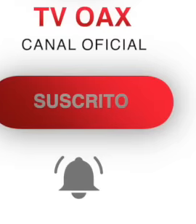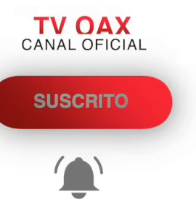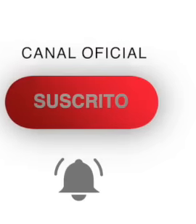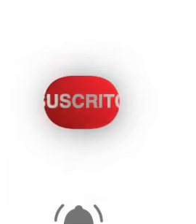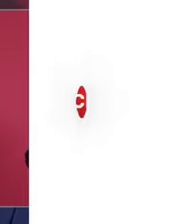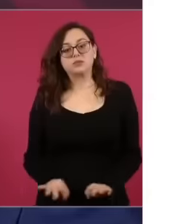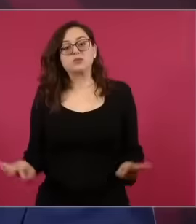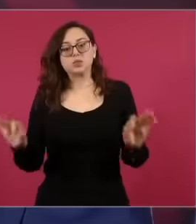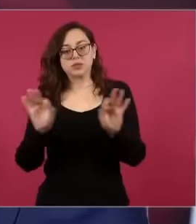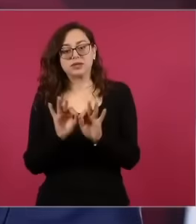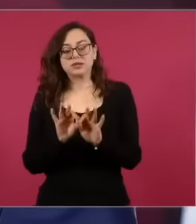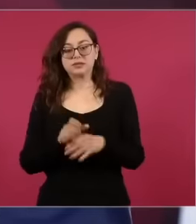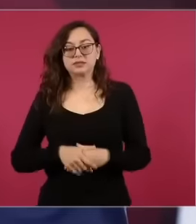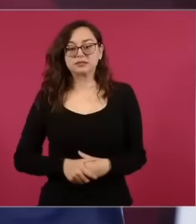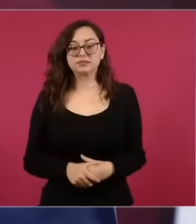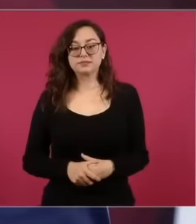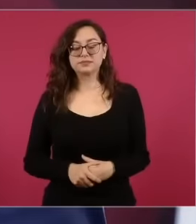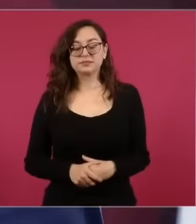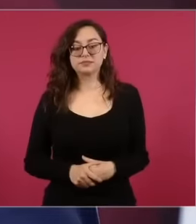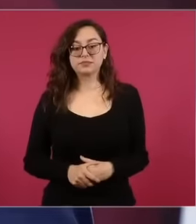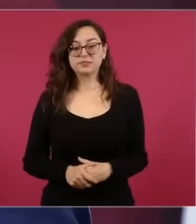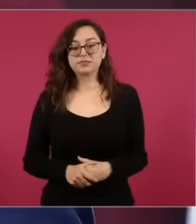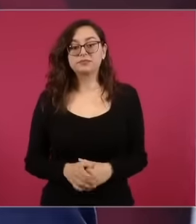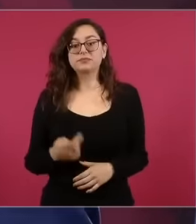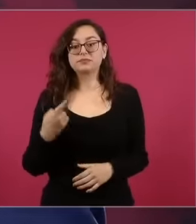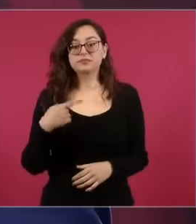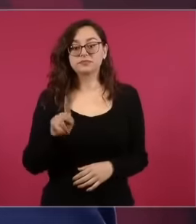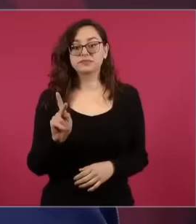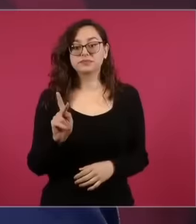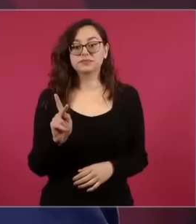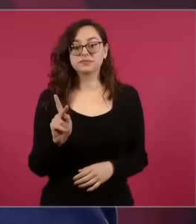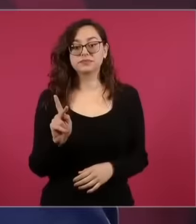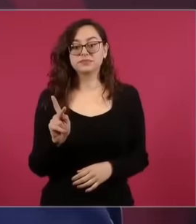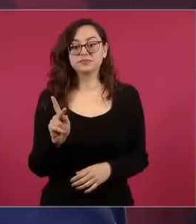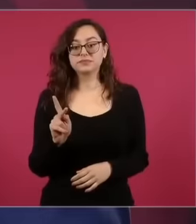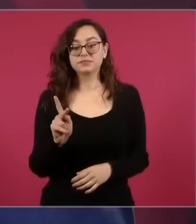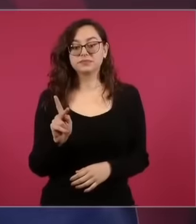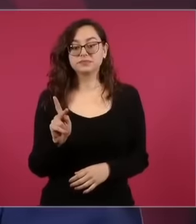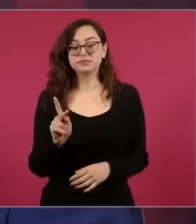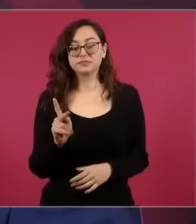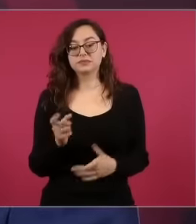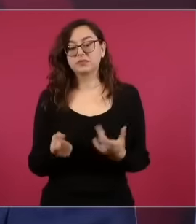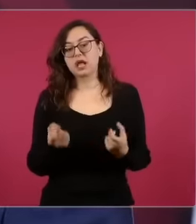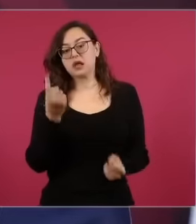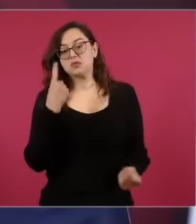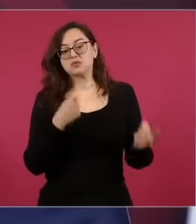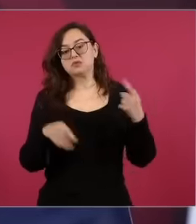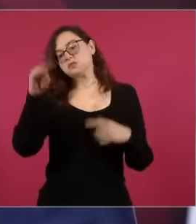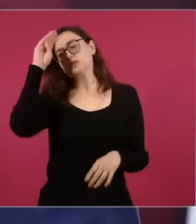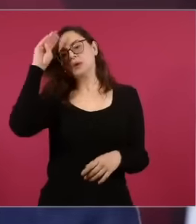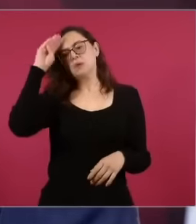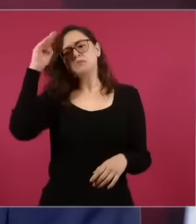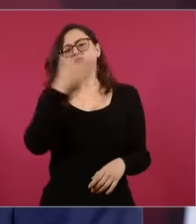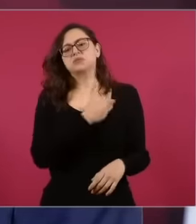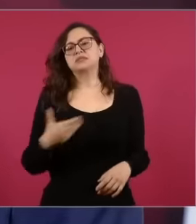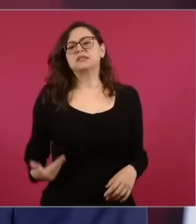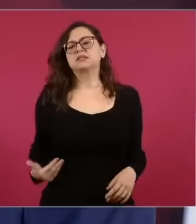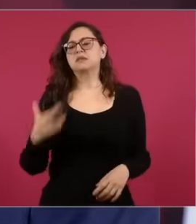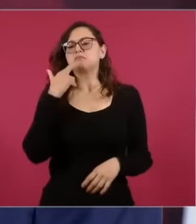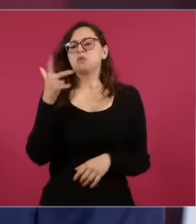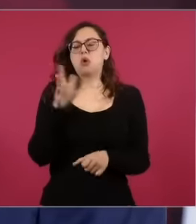there are those who think not that This the best are those who have the highest academic degrees